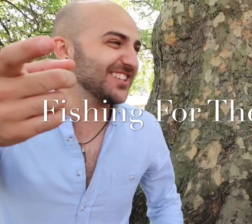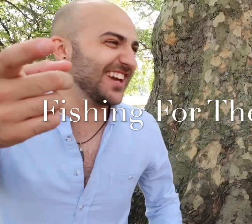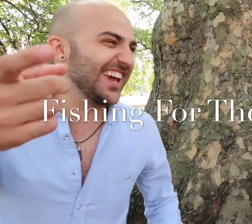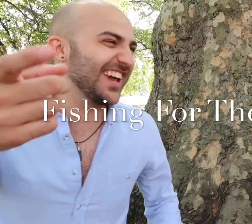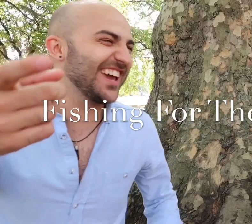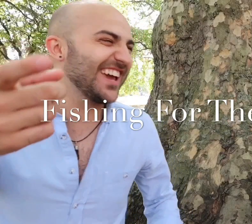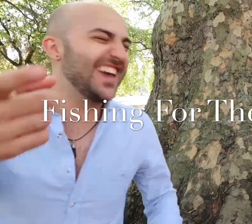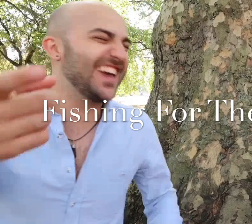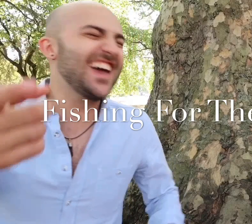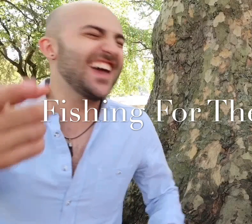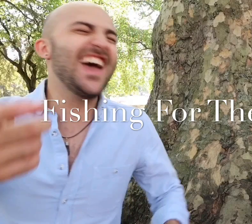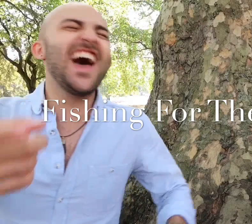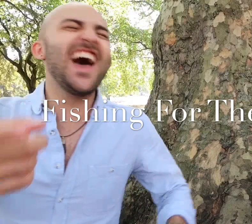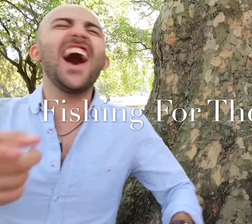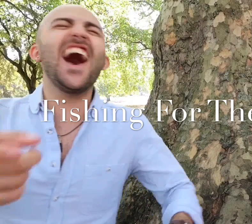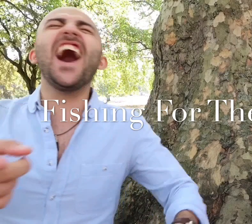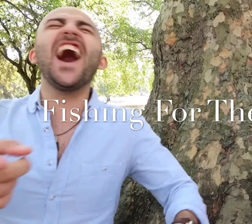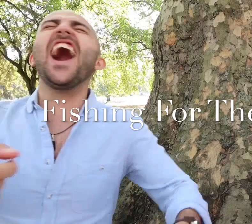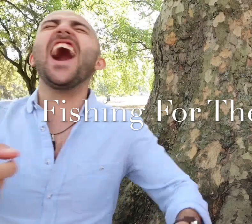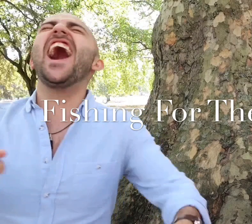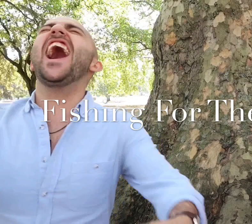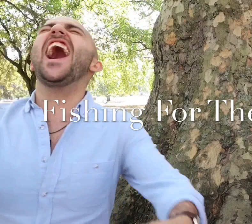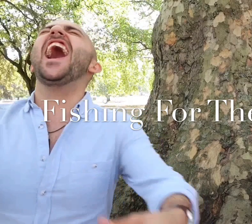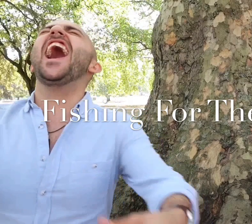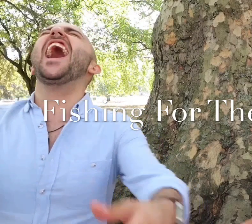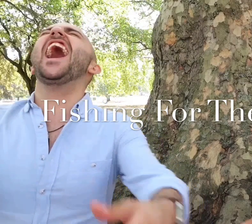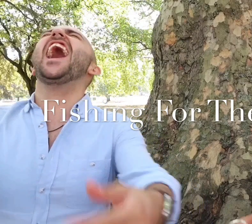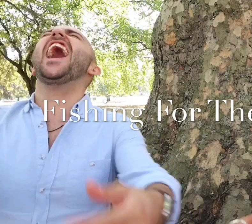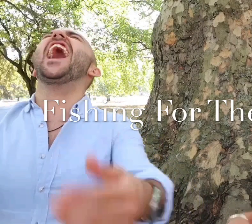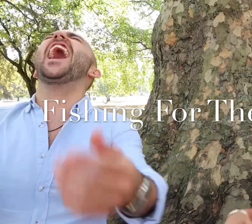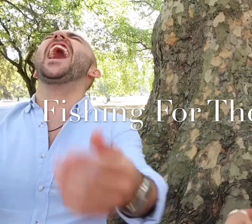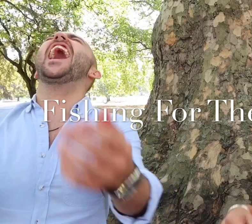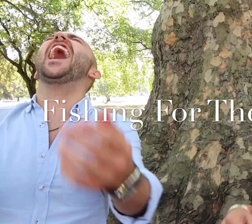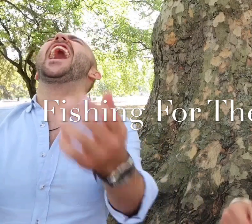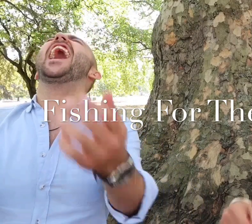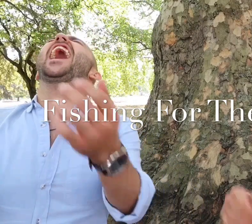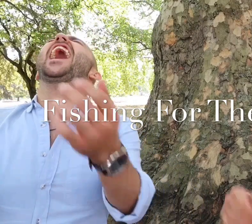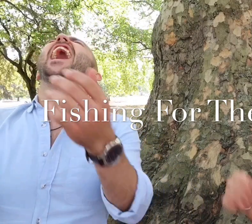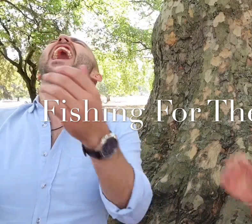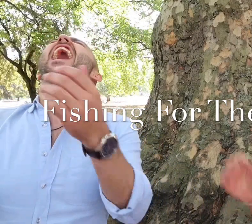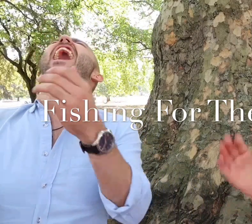tell me the truth